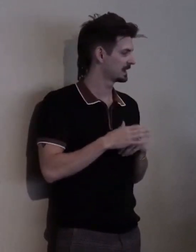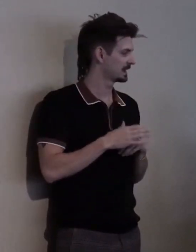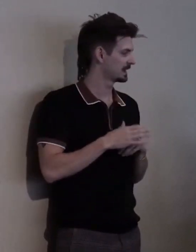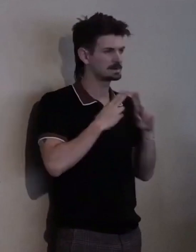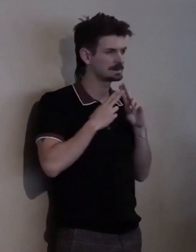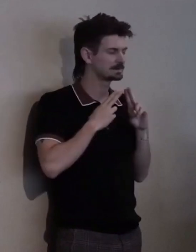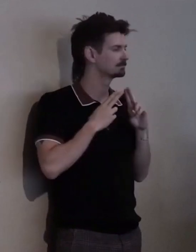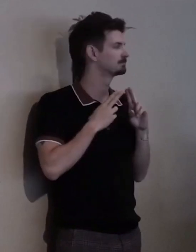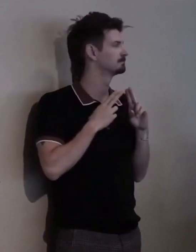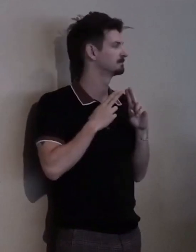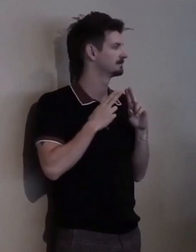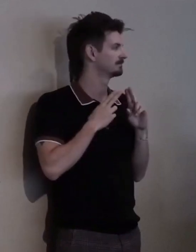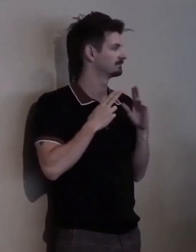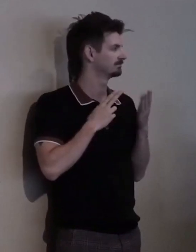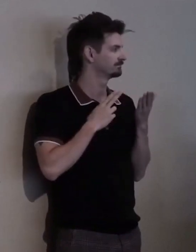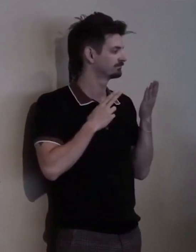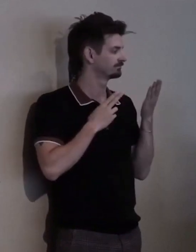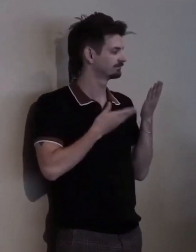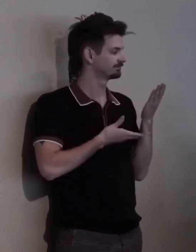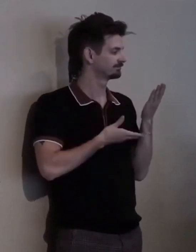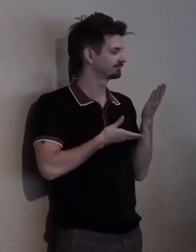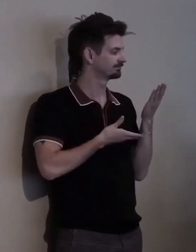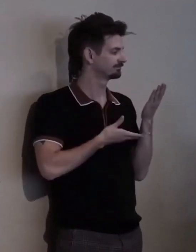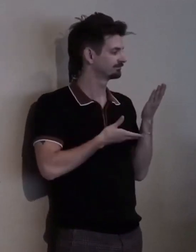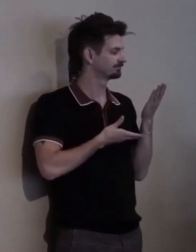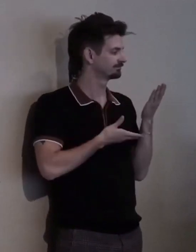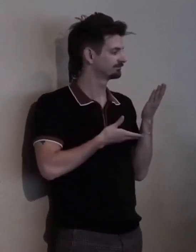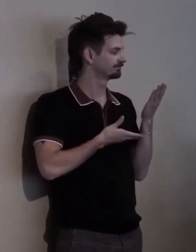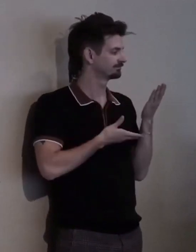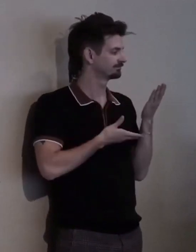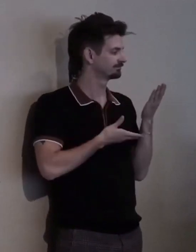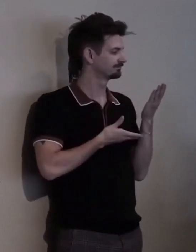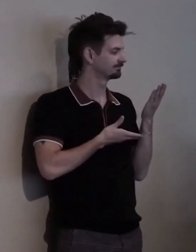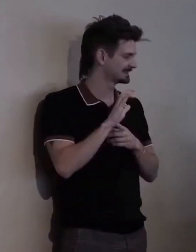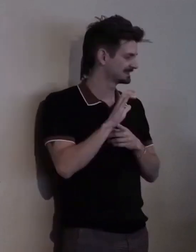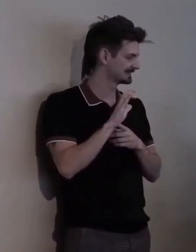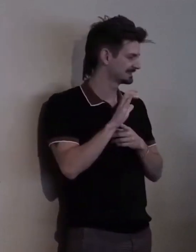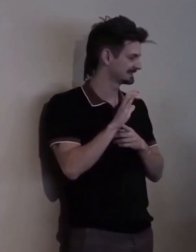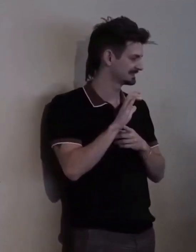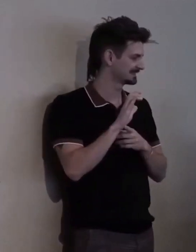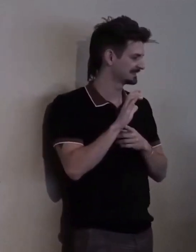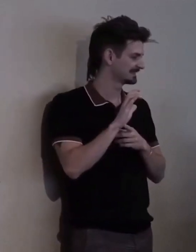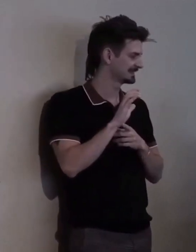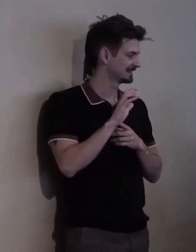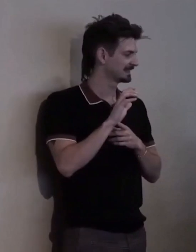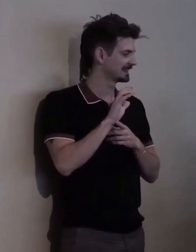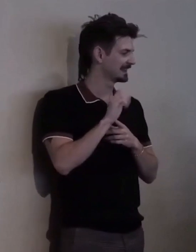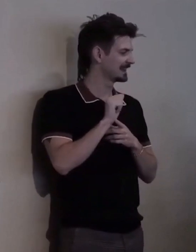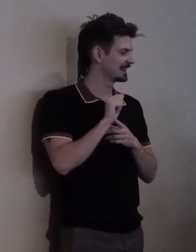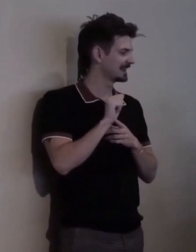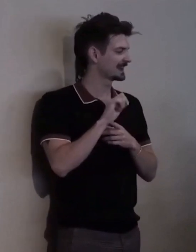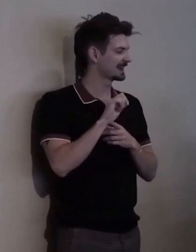CCDC’s Kay McCandless Community Building Award.